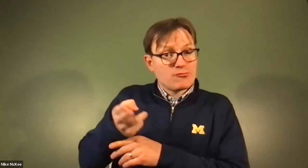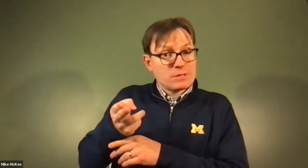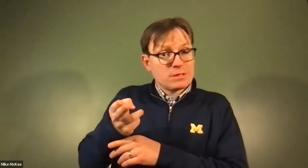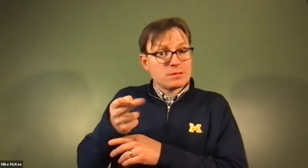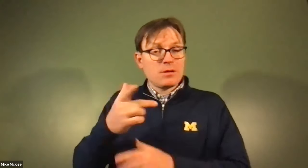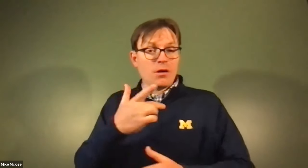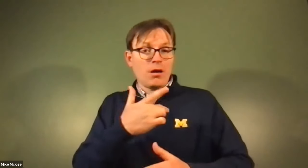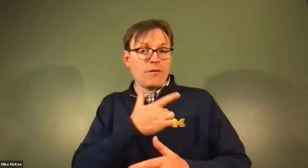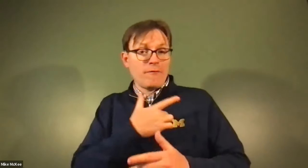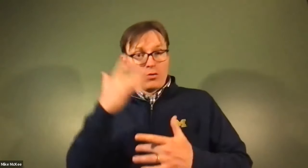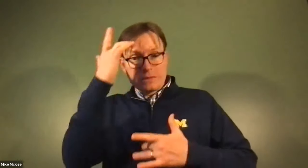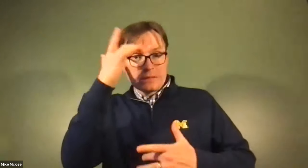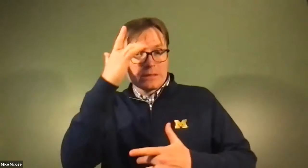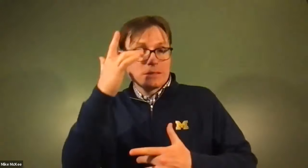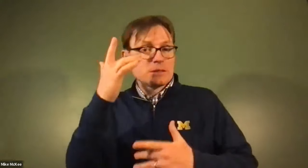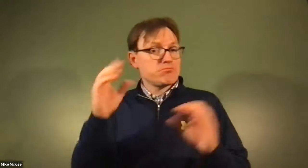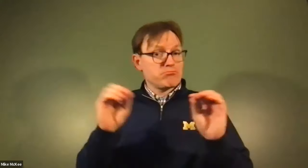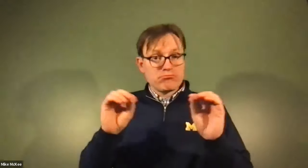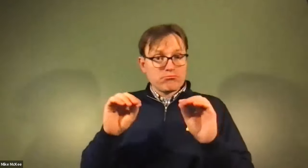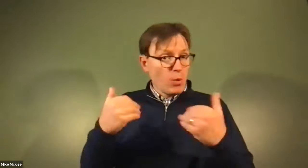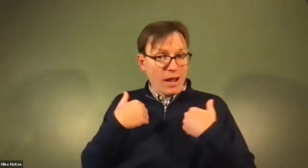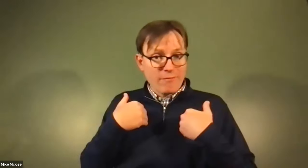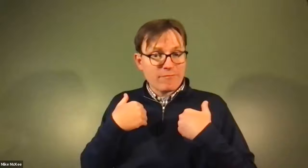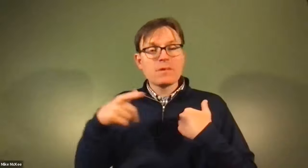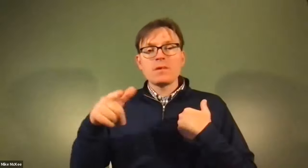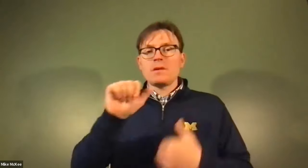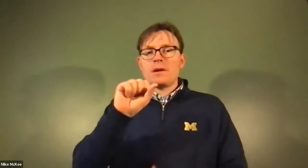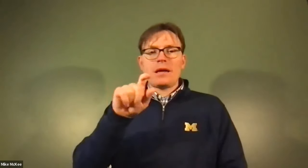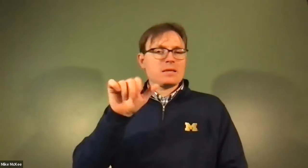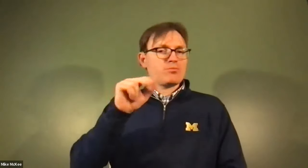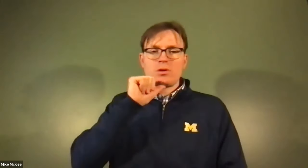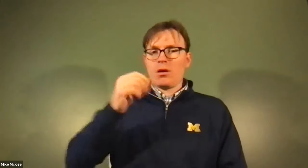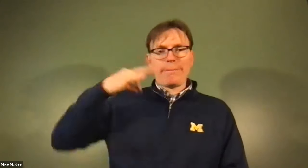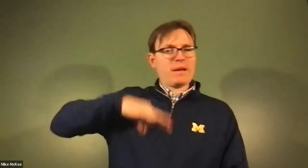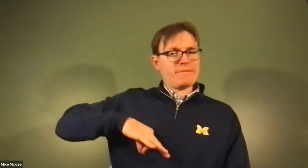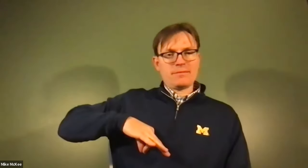James Cech: They realize you taking aspirin without the history of heart disease.